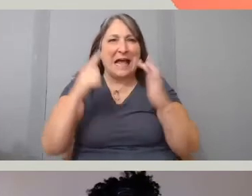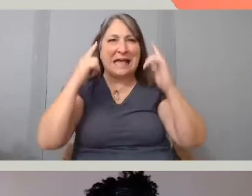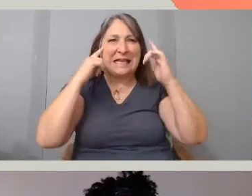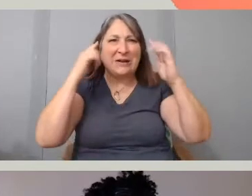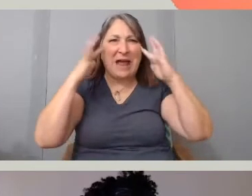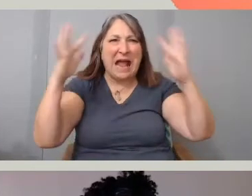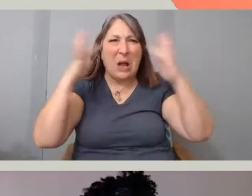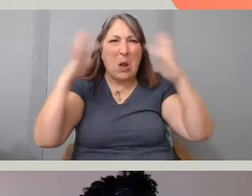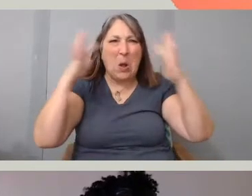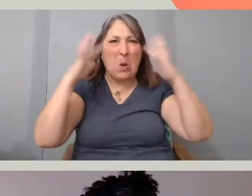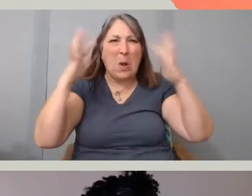No,